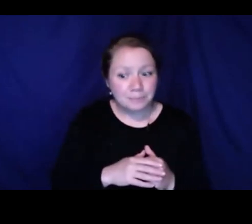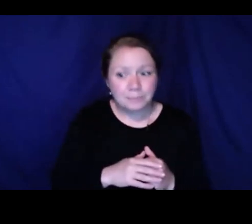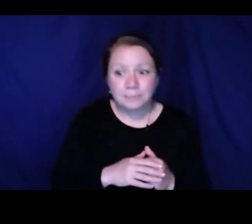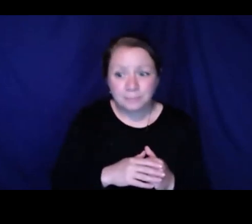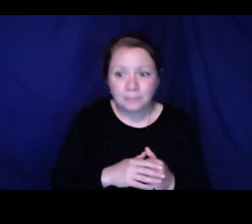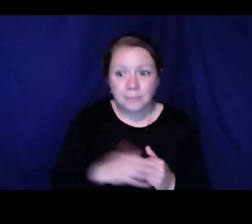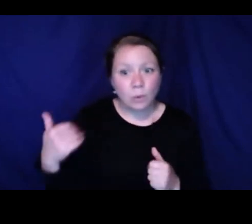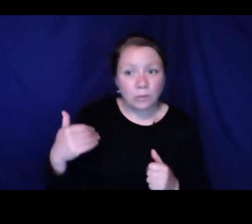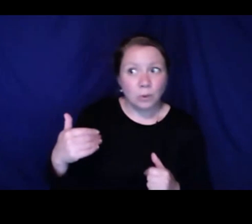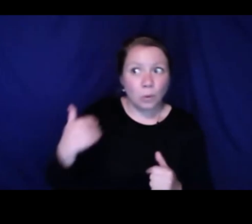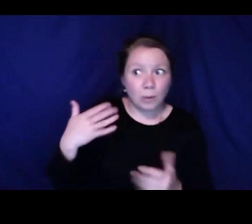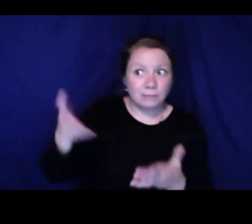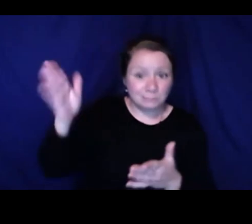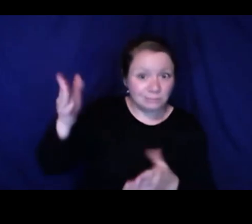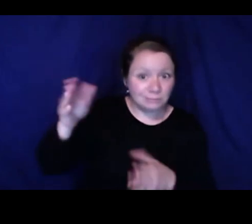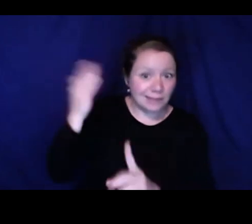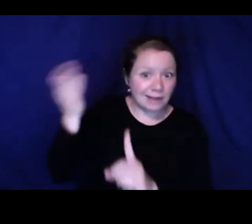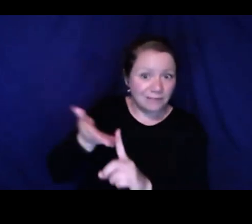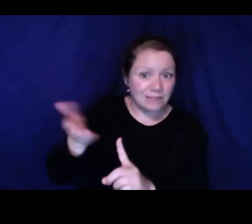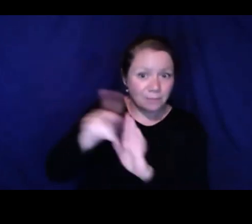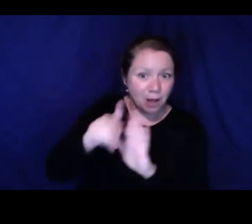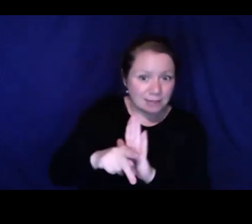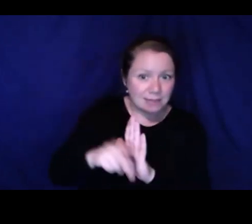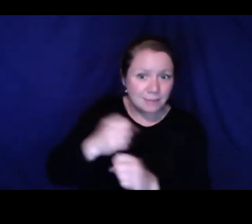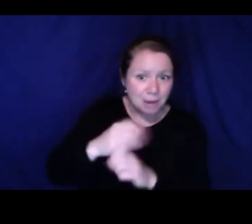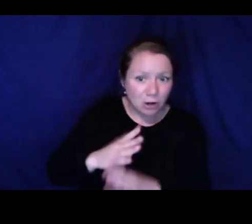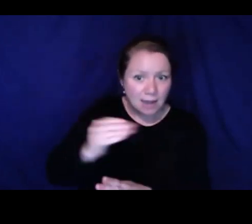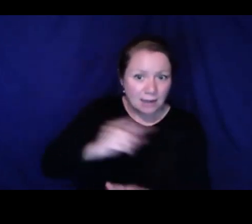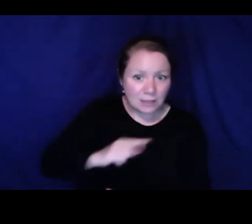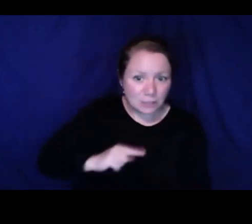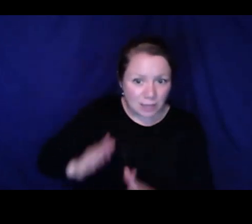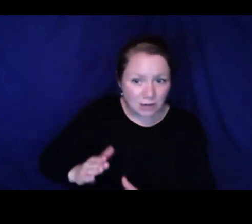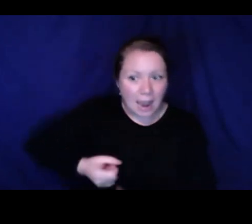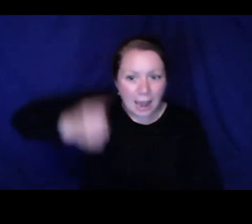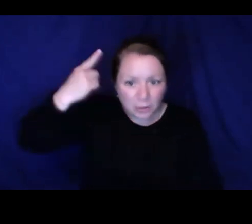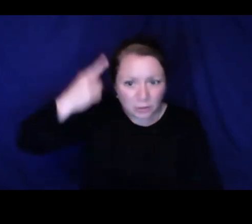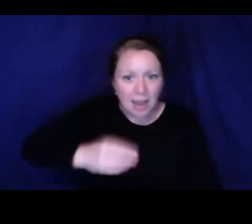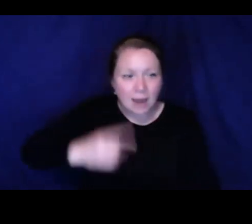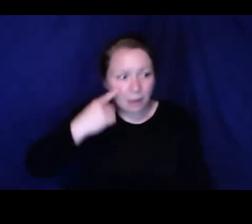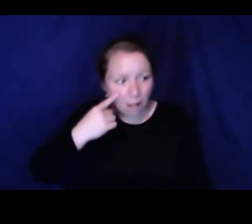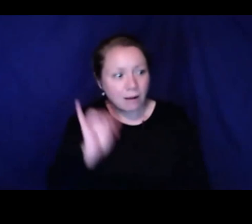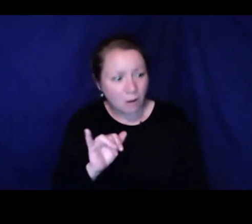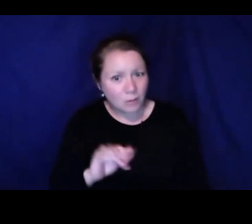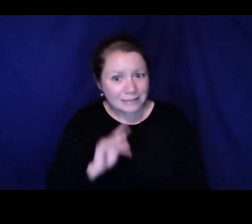moving forward so we can address them in a way that will have policymakers and